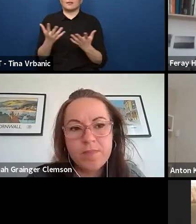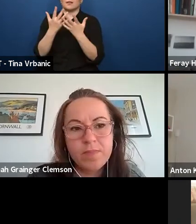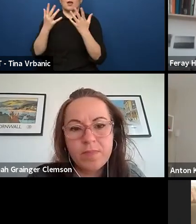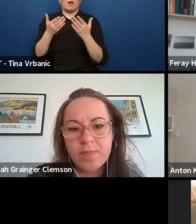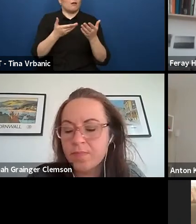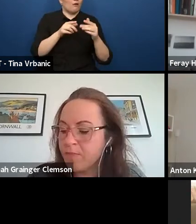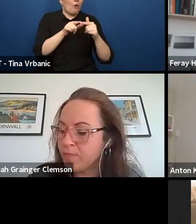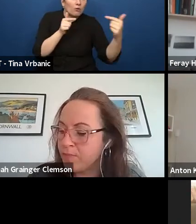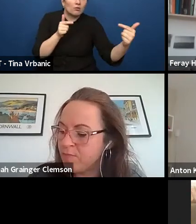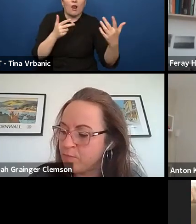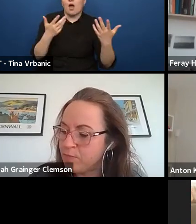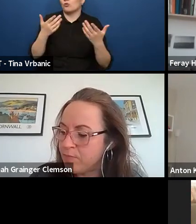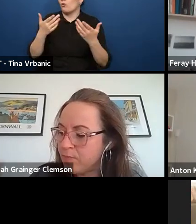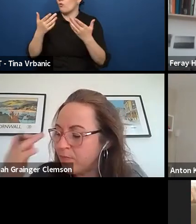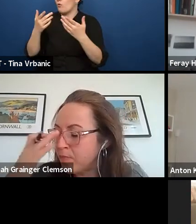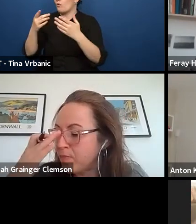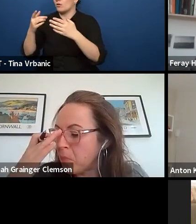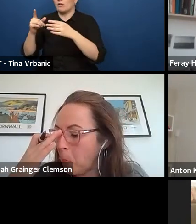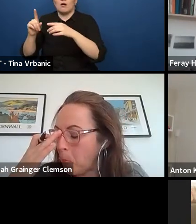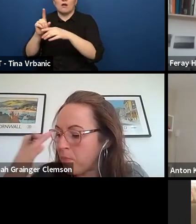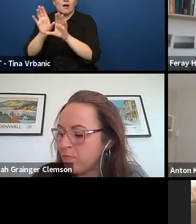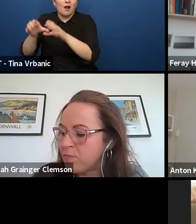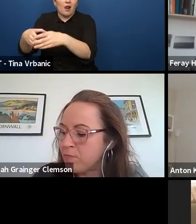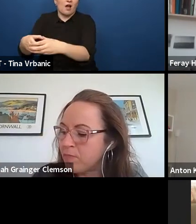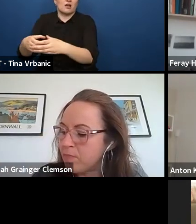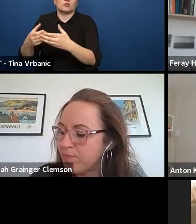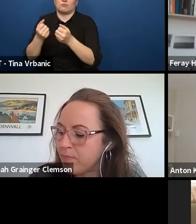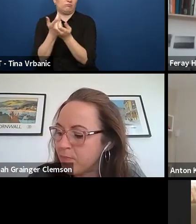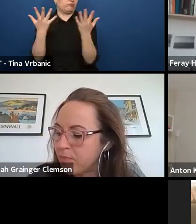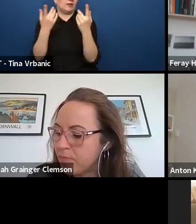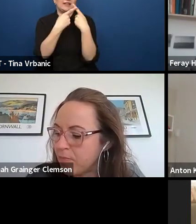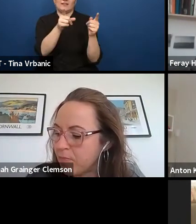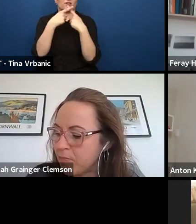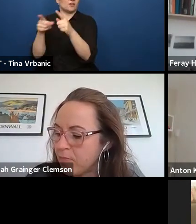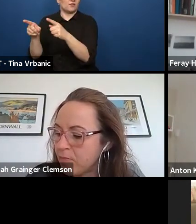with your audience in the creation process.